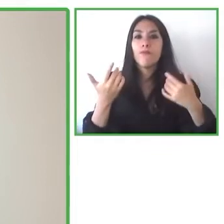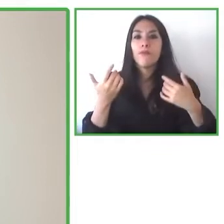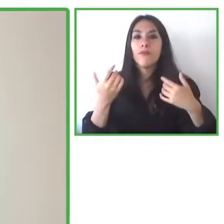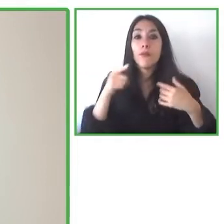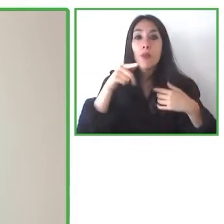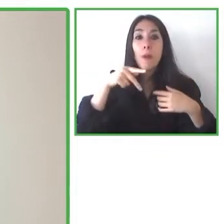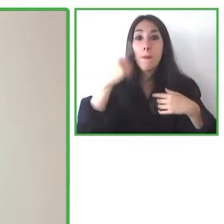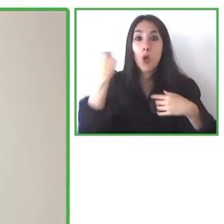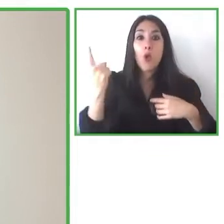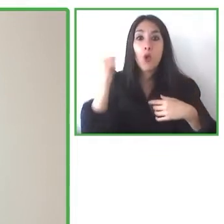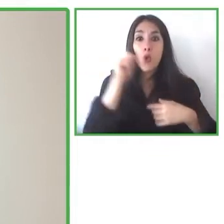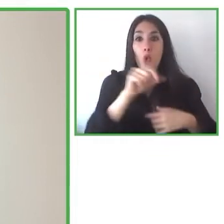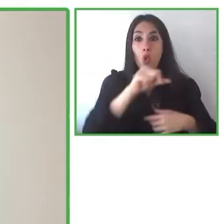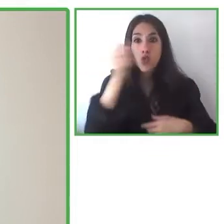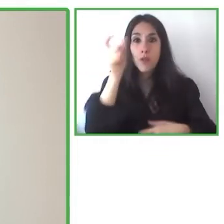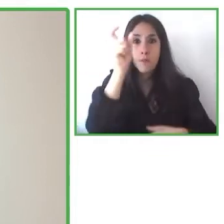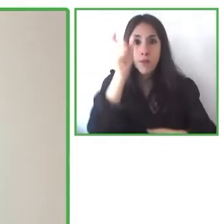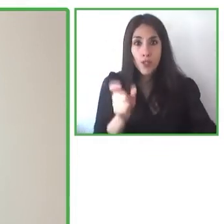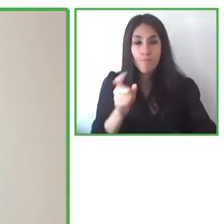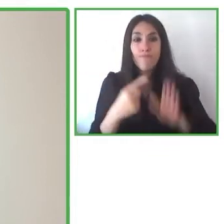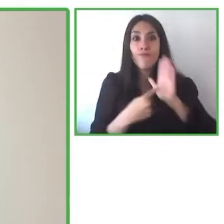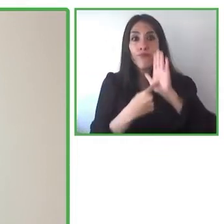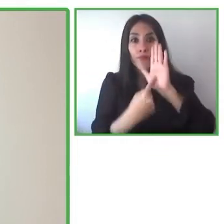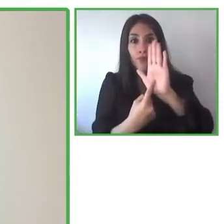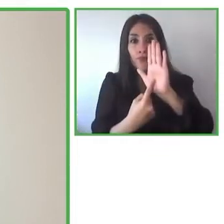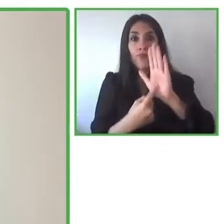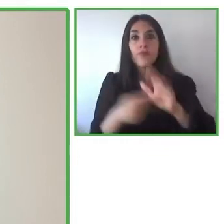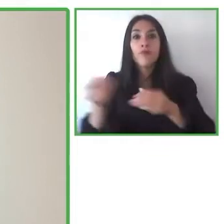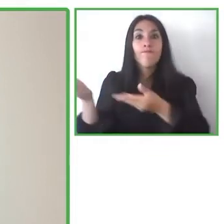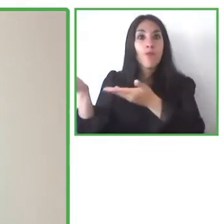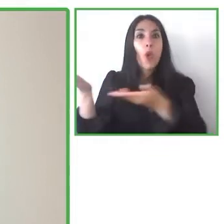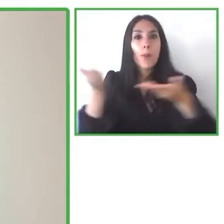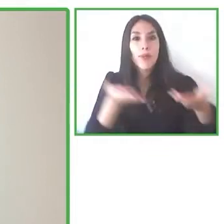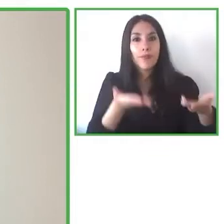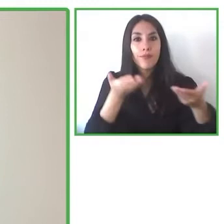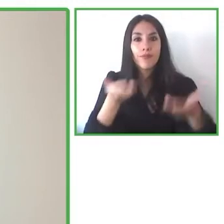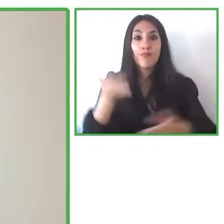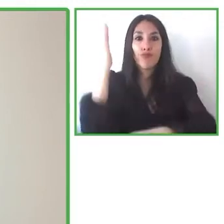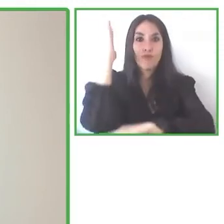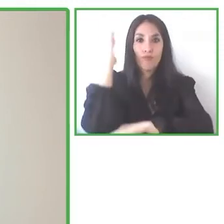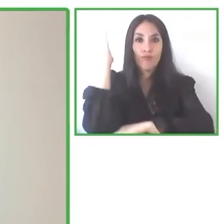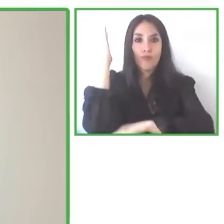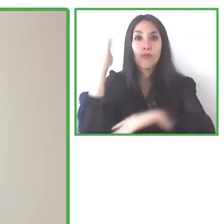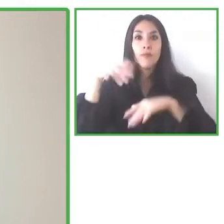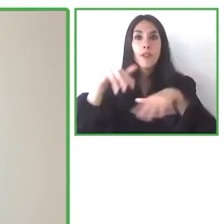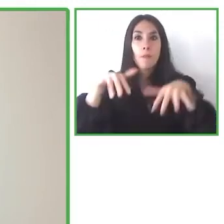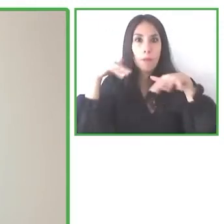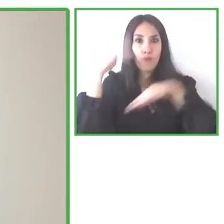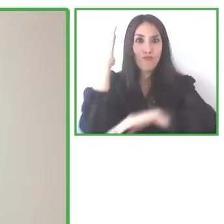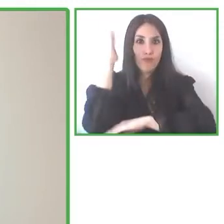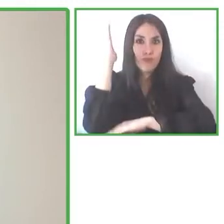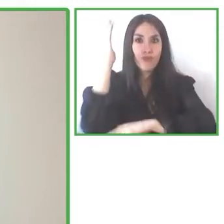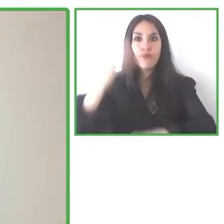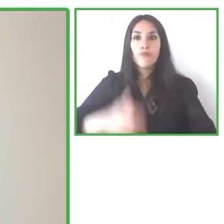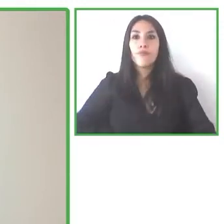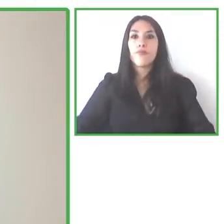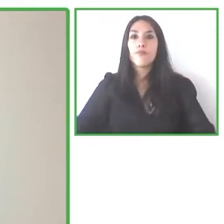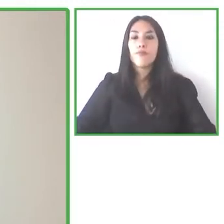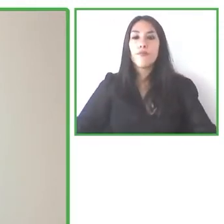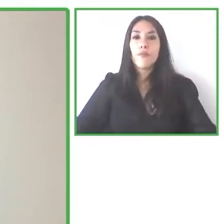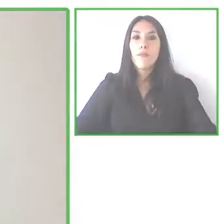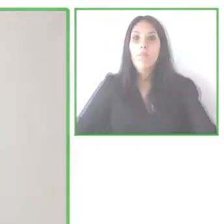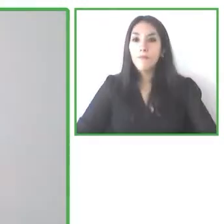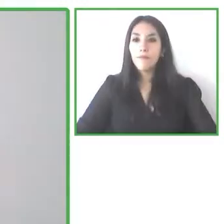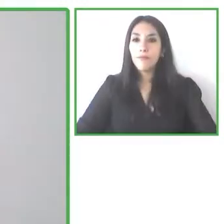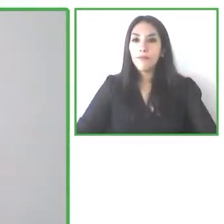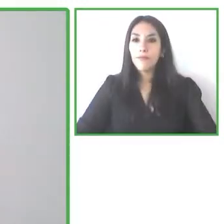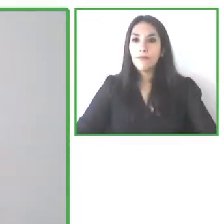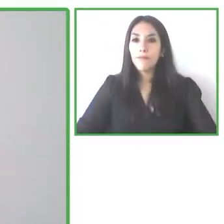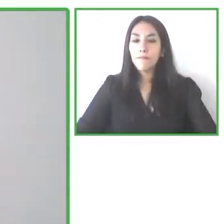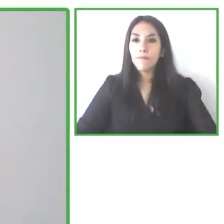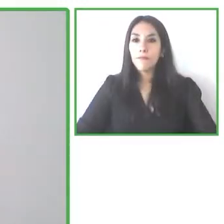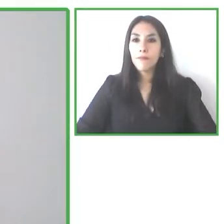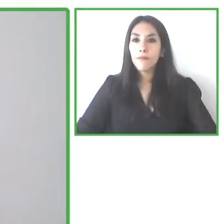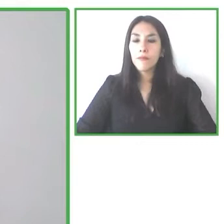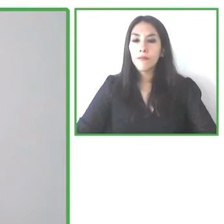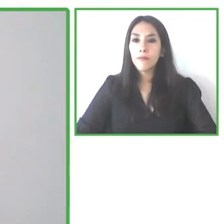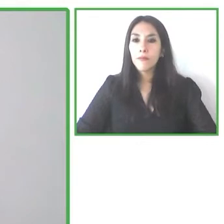presentation and welcome to the session.